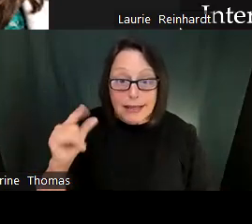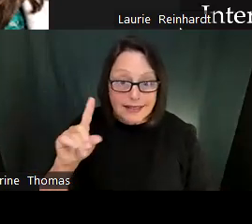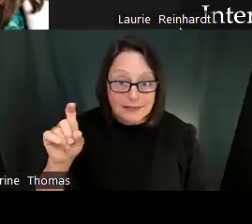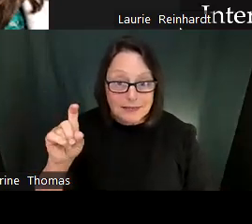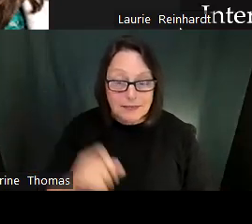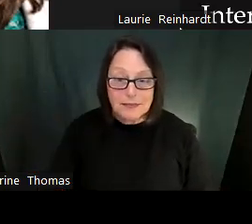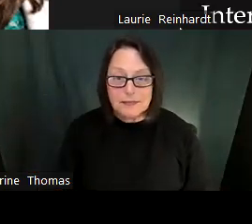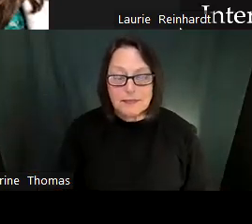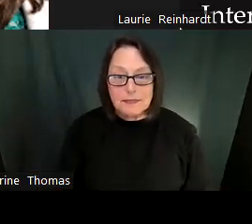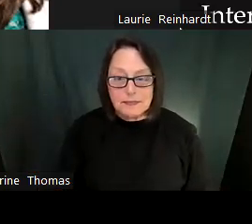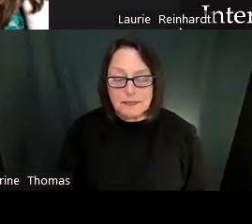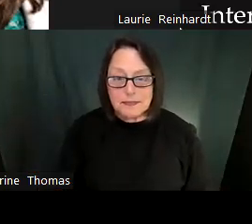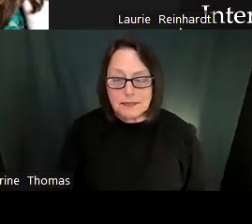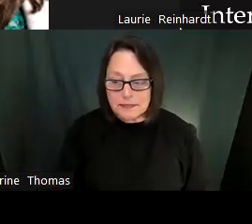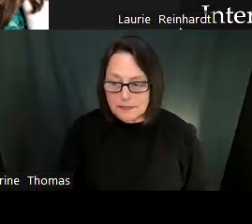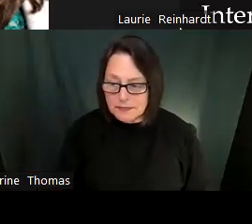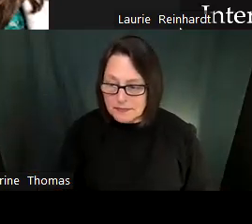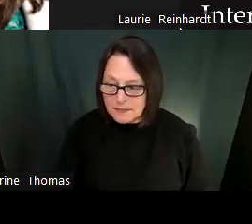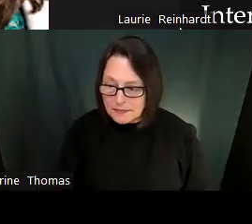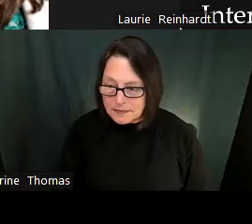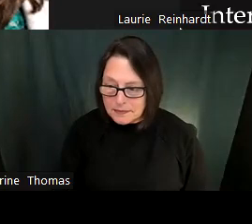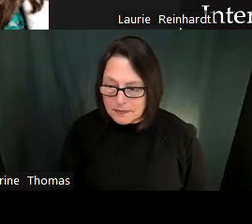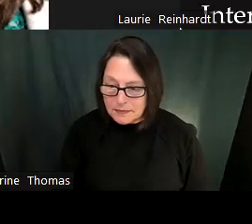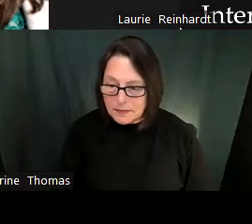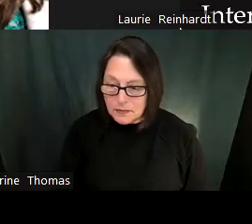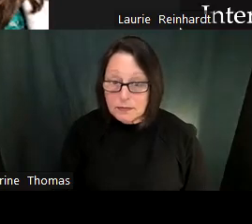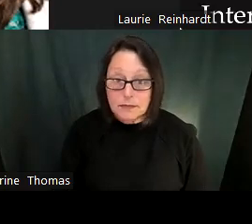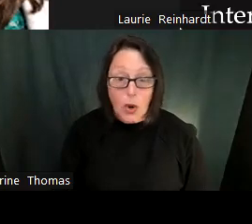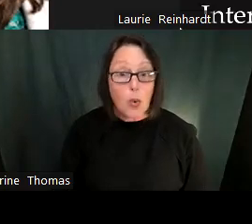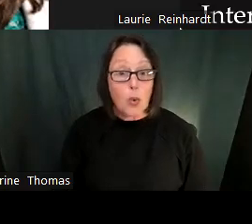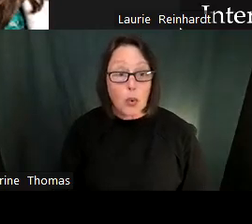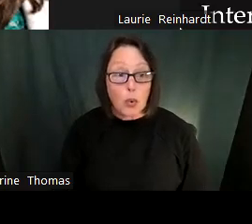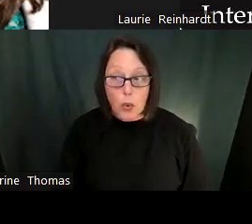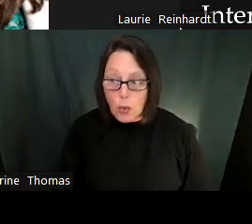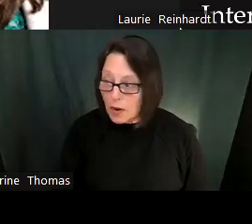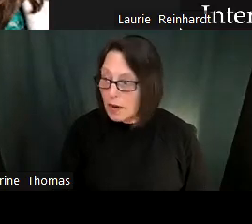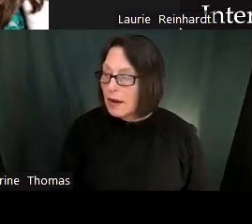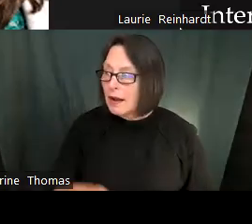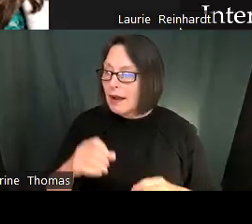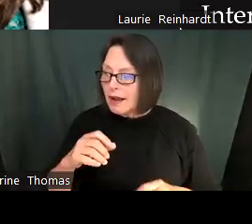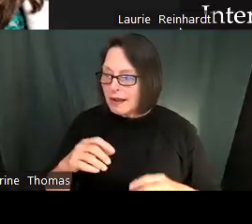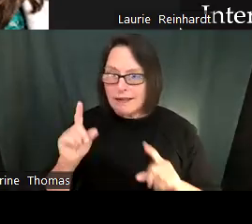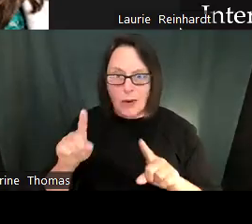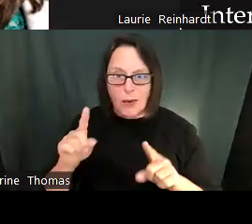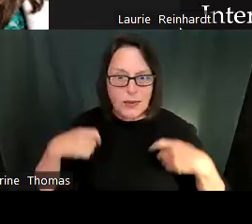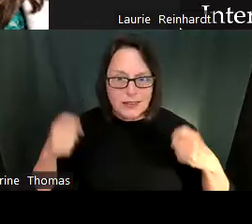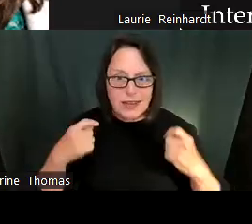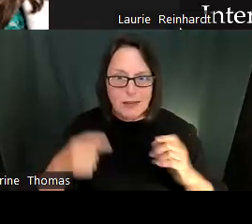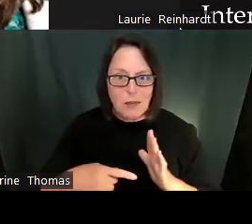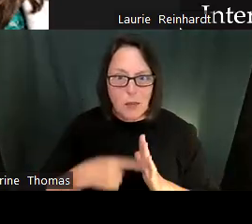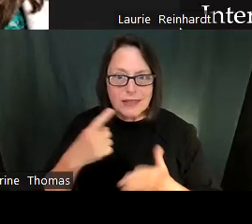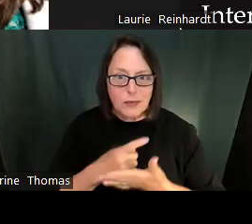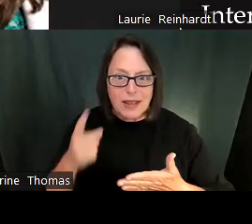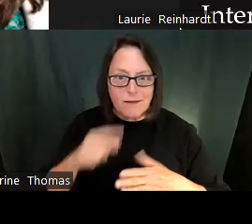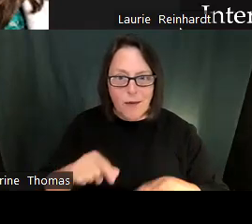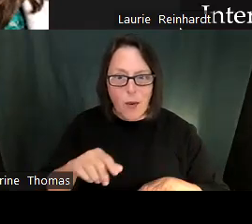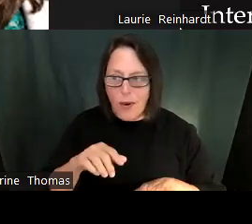So in the chat, how does your school support educator well be? What does your school do? So I'm not asking about what you do personally necessarily, but what do you collectively as a school do to promote your own wellbe?